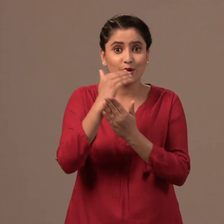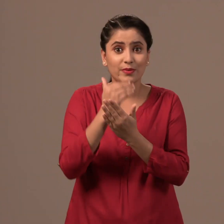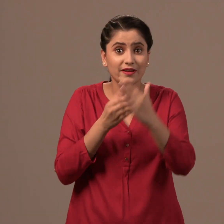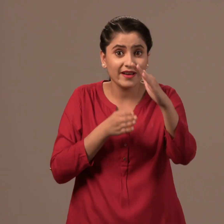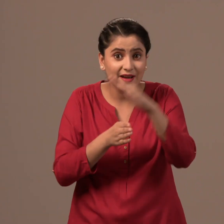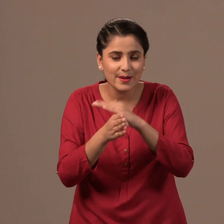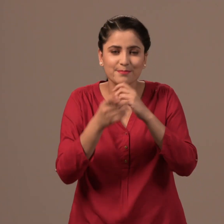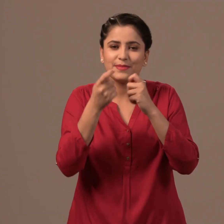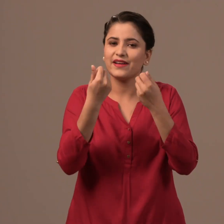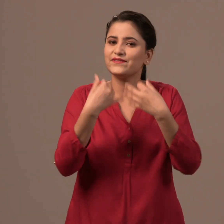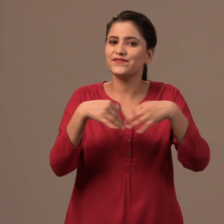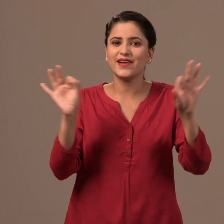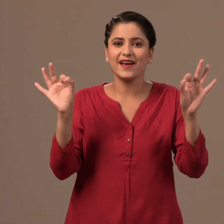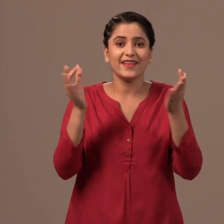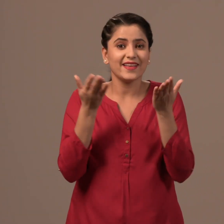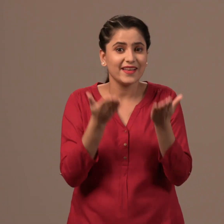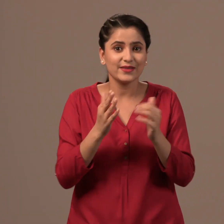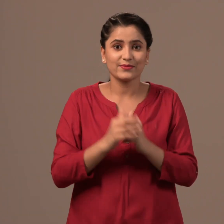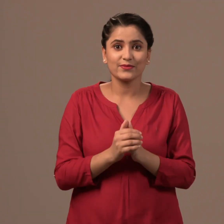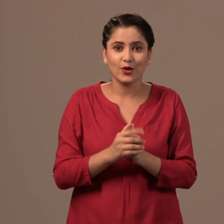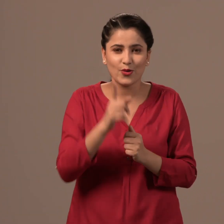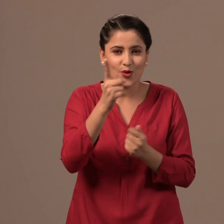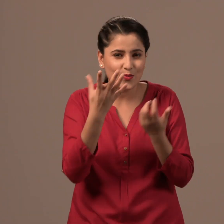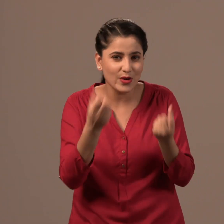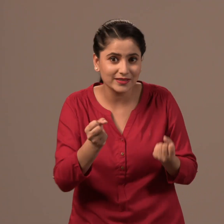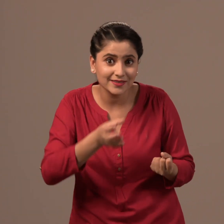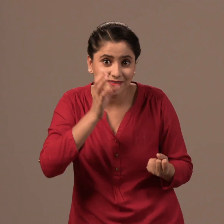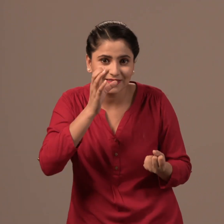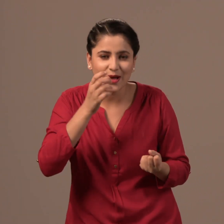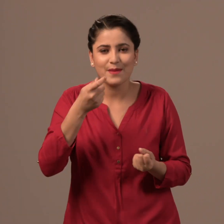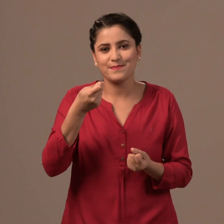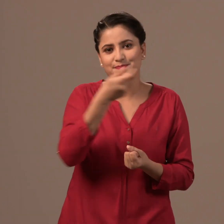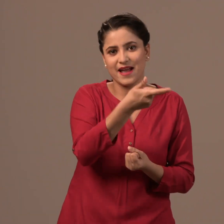In this programme, entry is free but you need to pay for drinks.